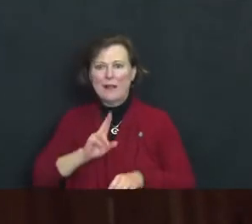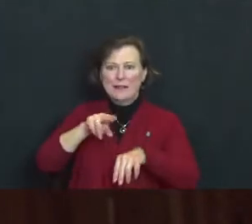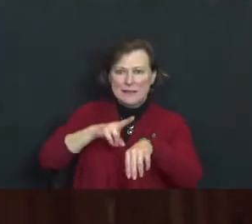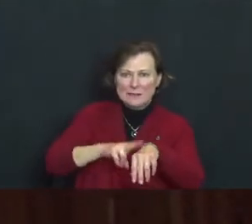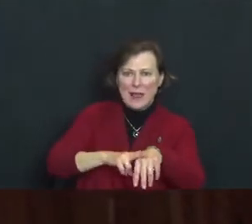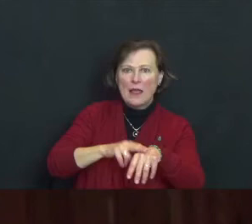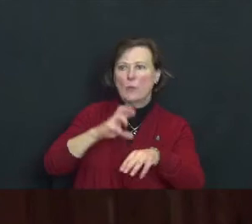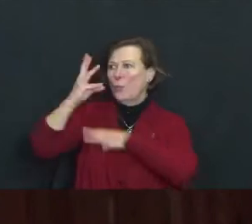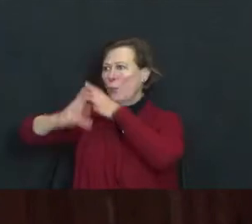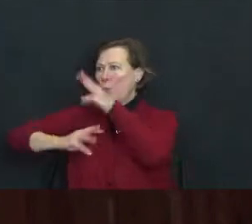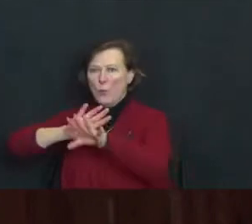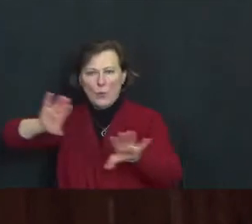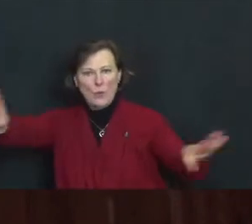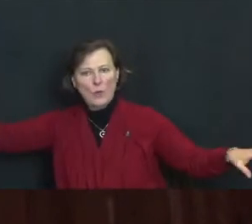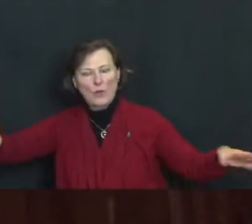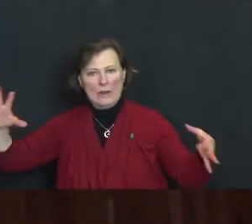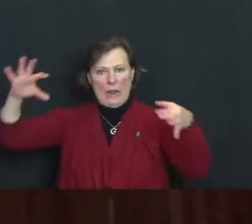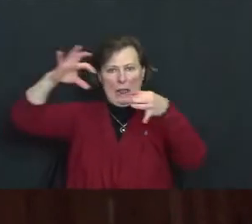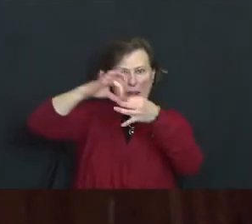these erroneous solid identities.